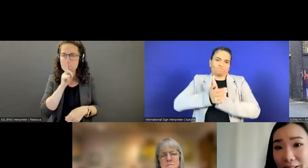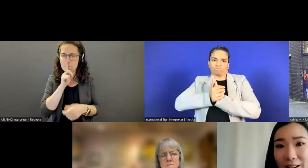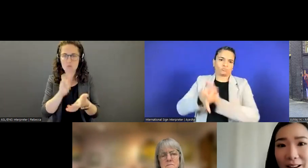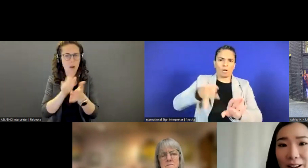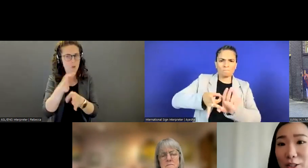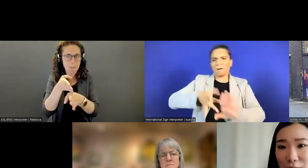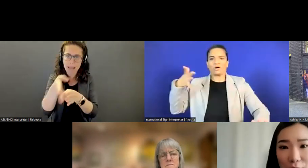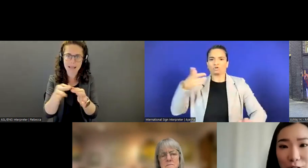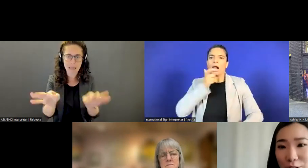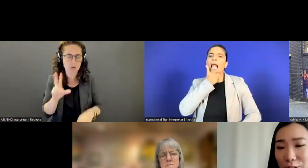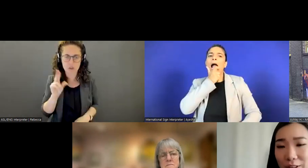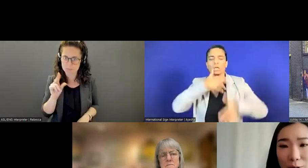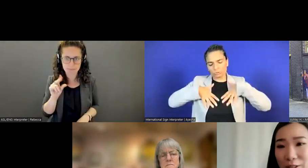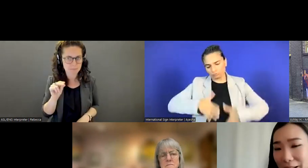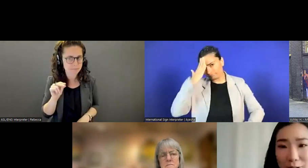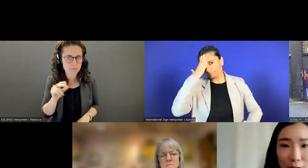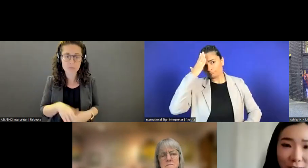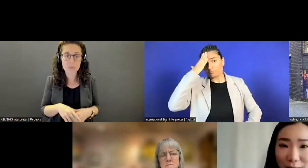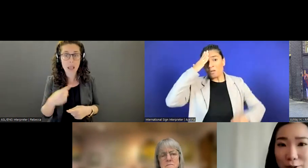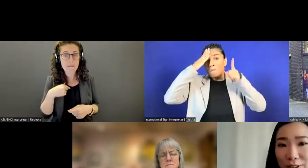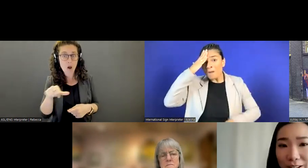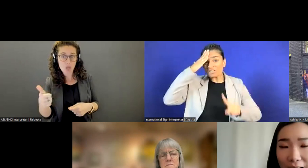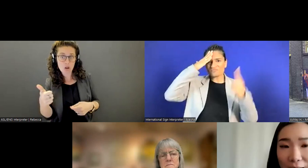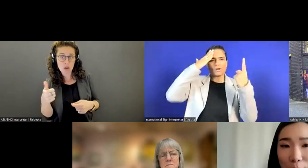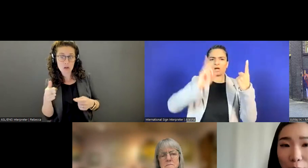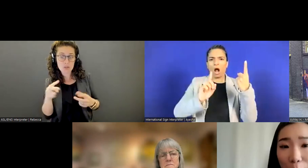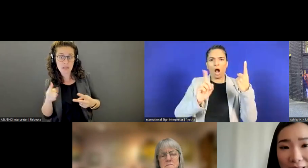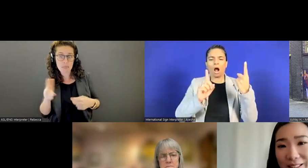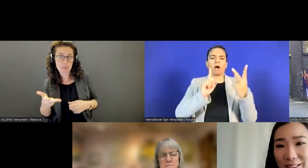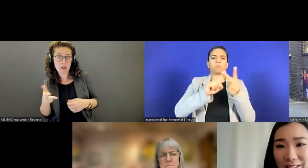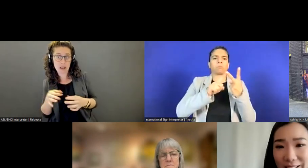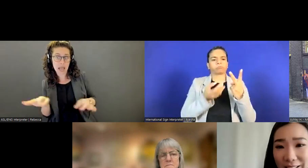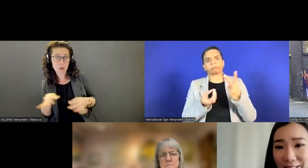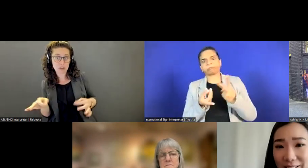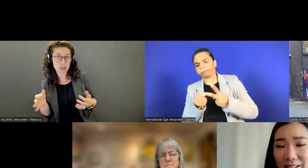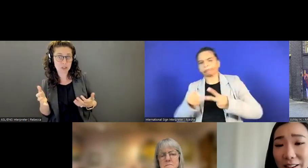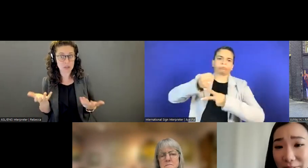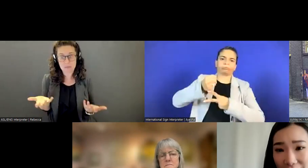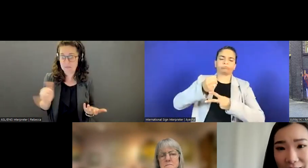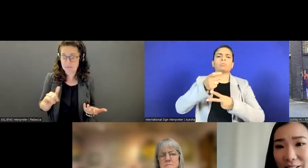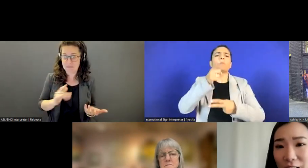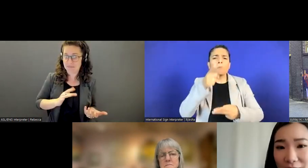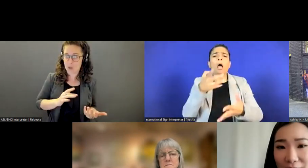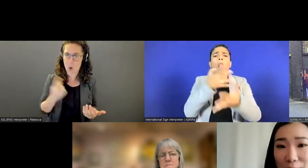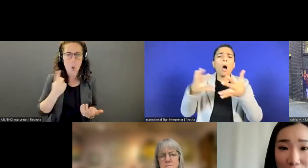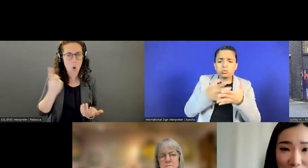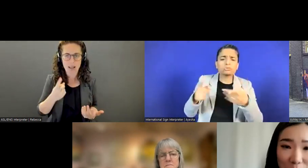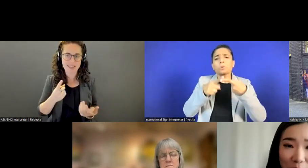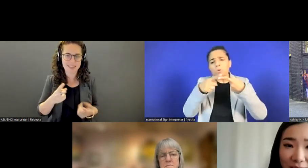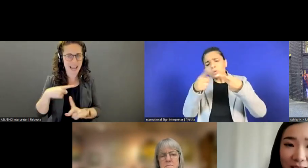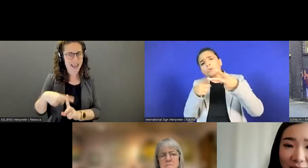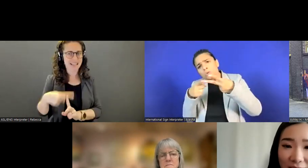And additional languages bilingual, trilingual always is an advantage and bonus point in